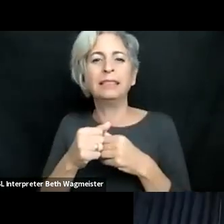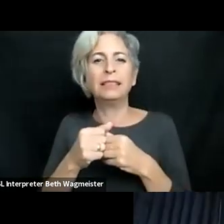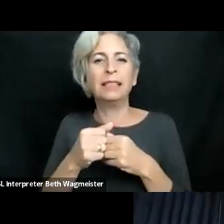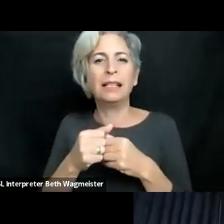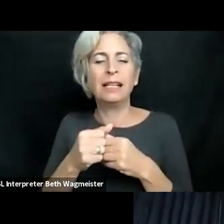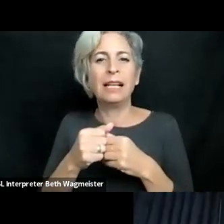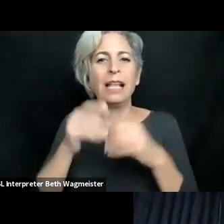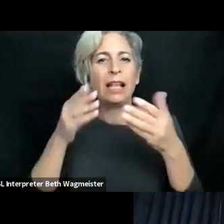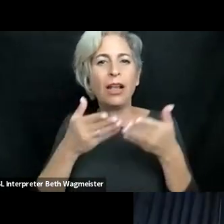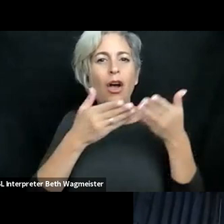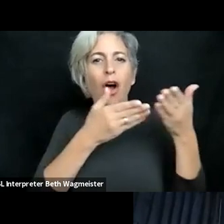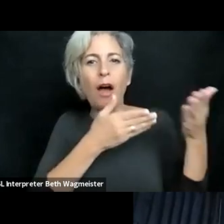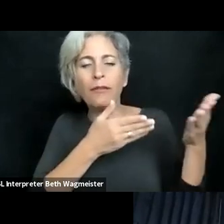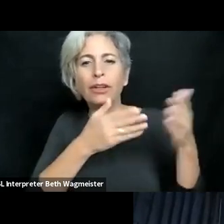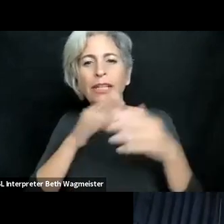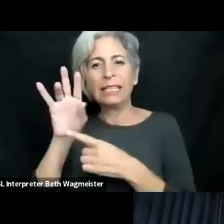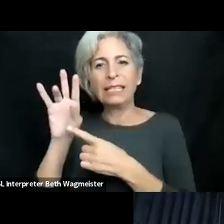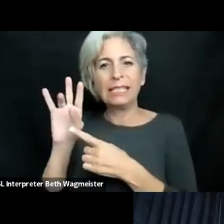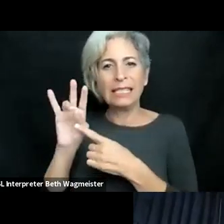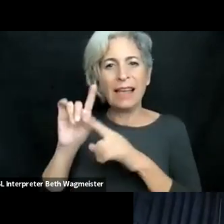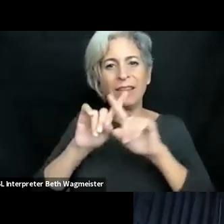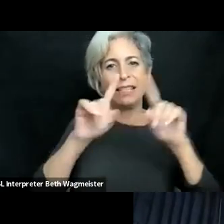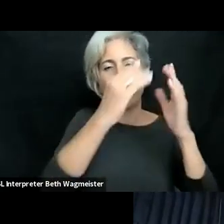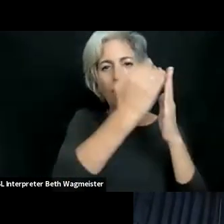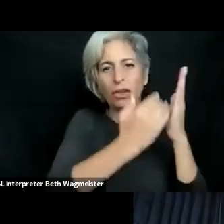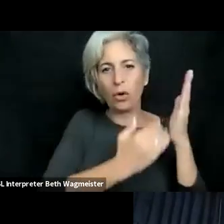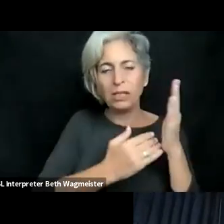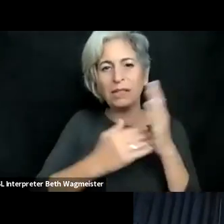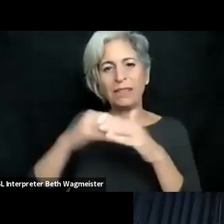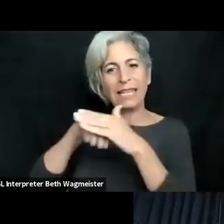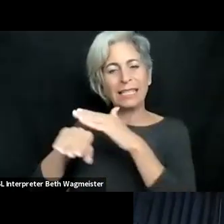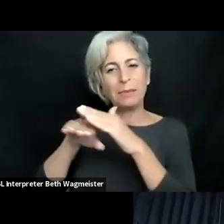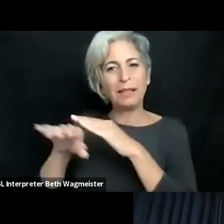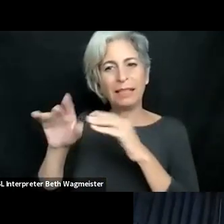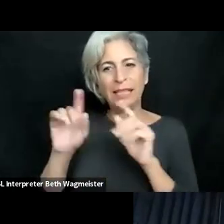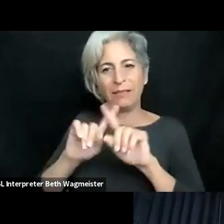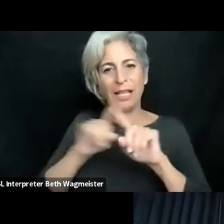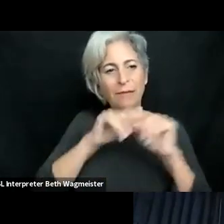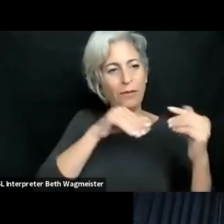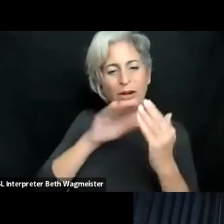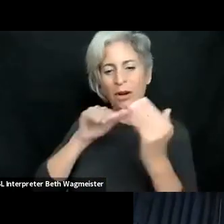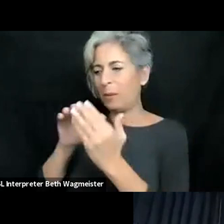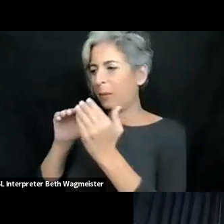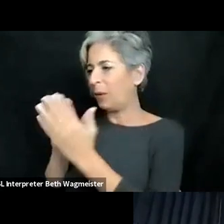accessibility, the latest project I'm involved